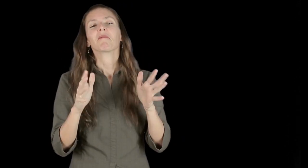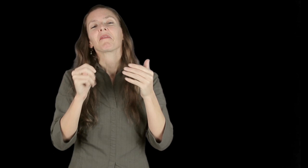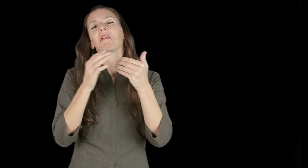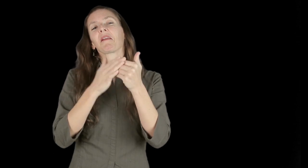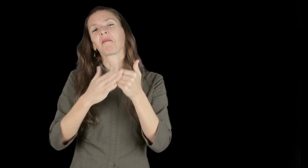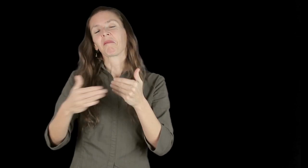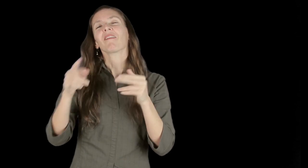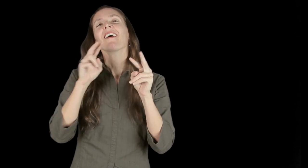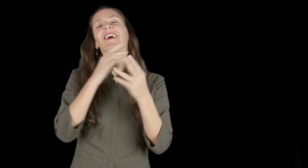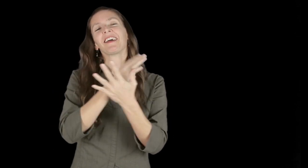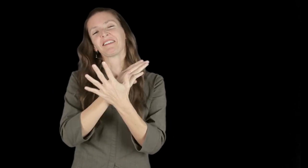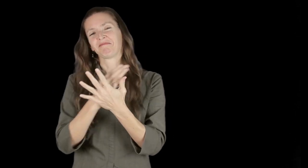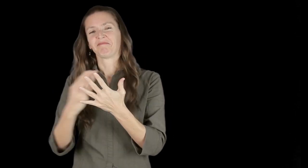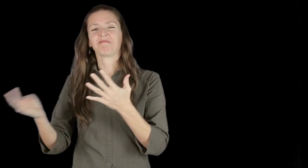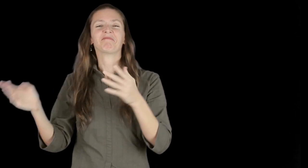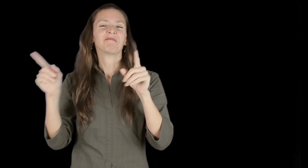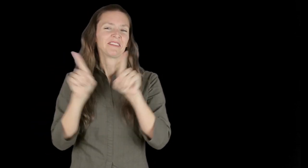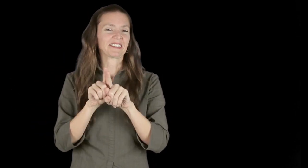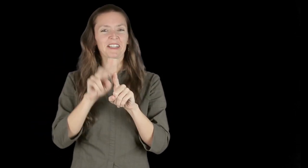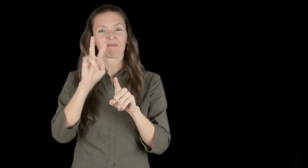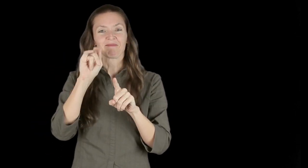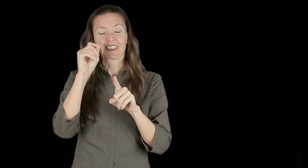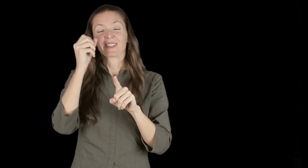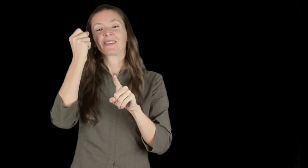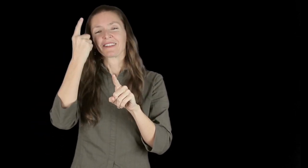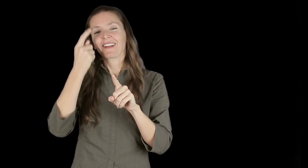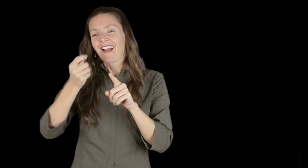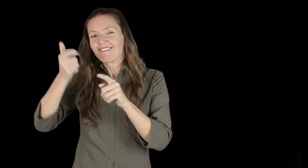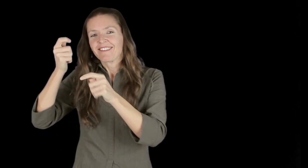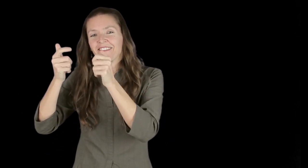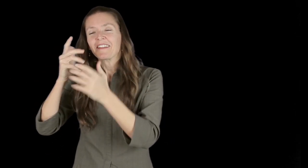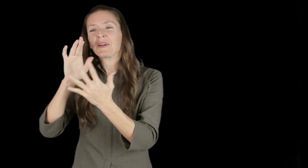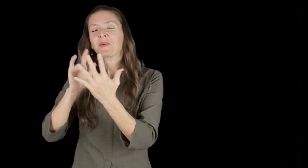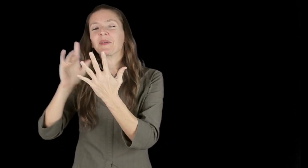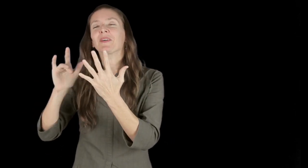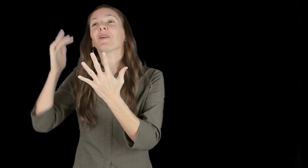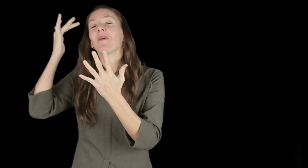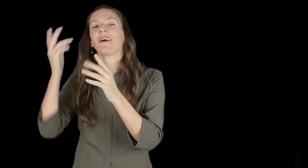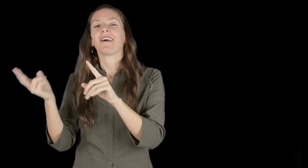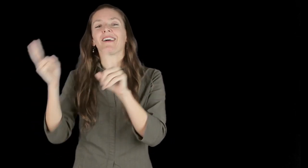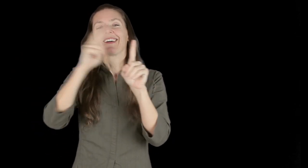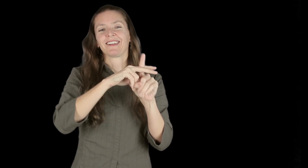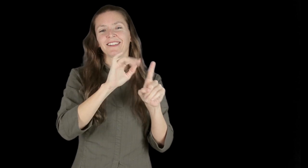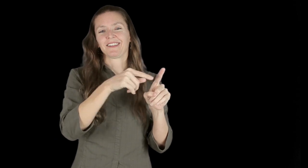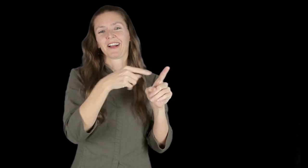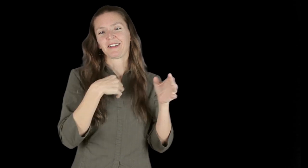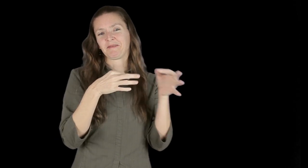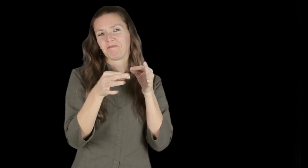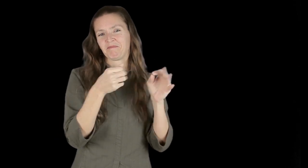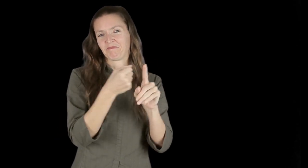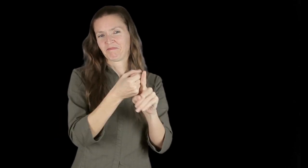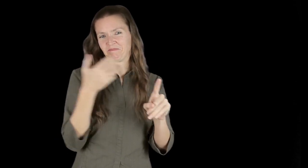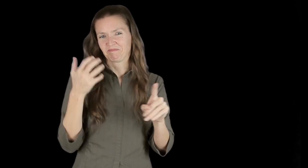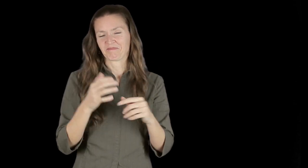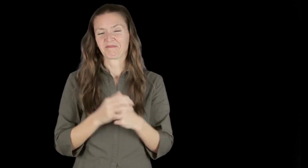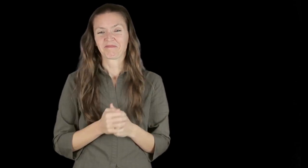From there in out, the original footage resumes with some parts edited out as explained by the added footage.